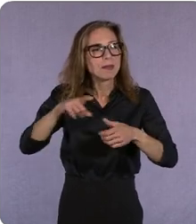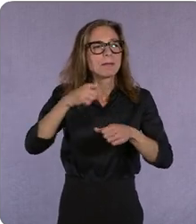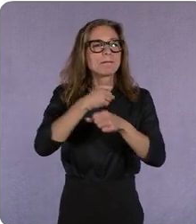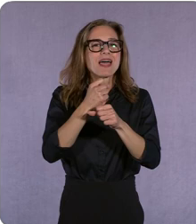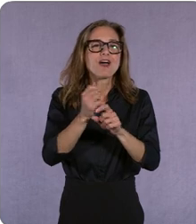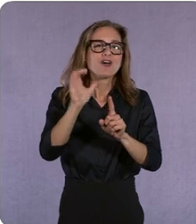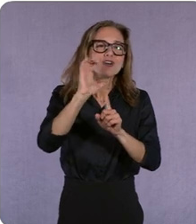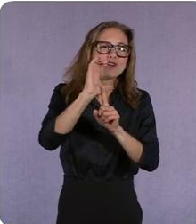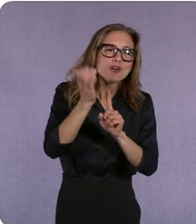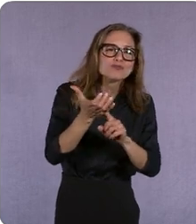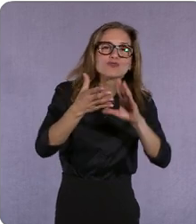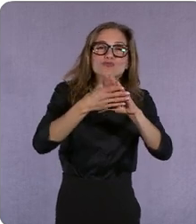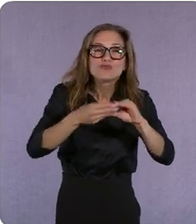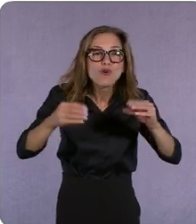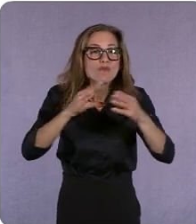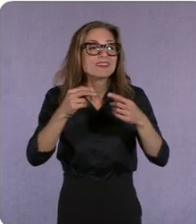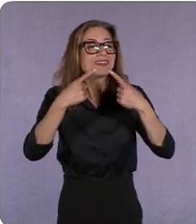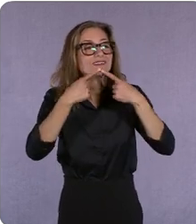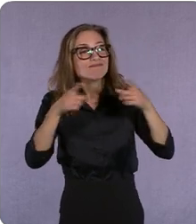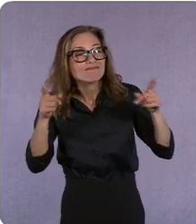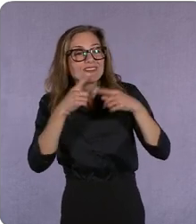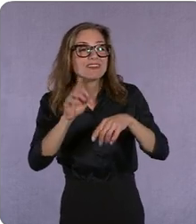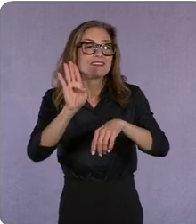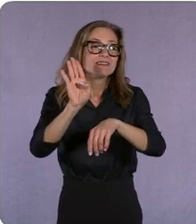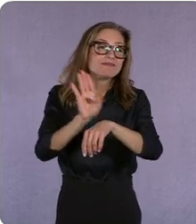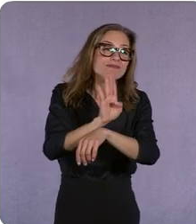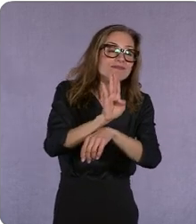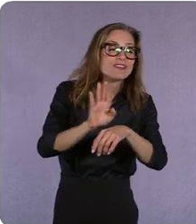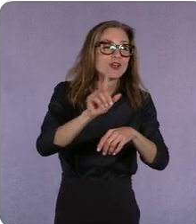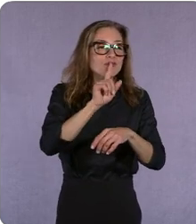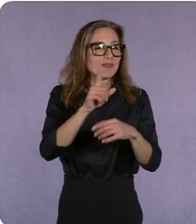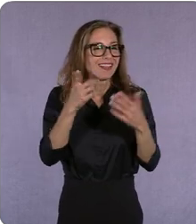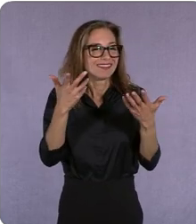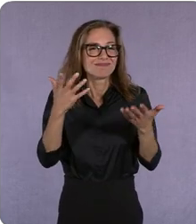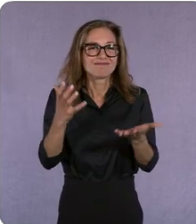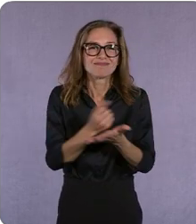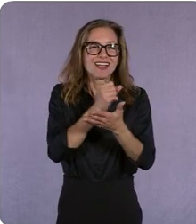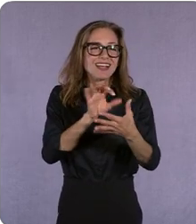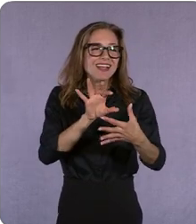media mix but it's a it's a new type of bid for connection with an audience on platforms where